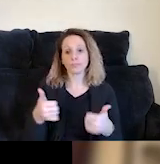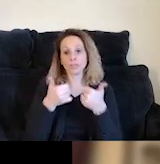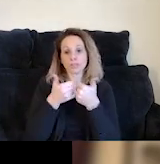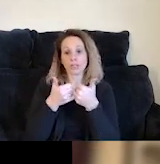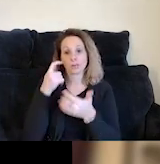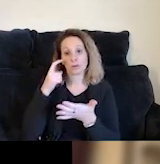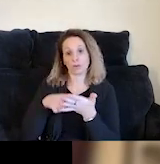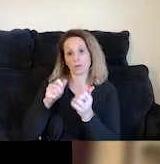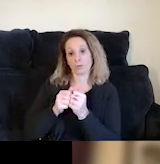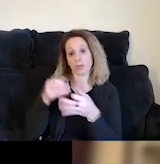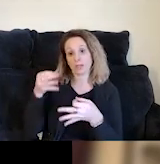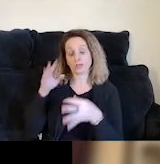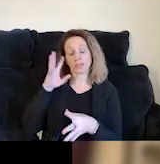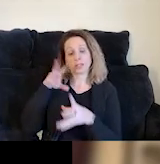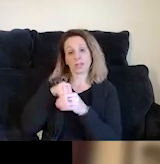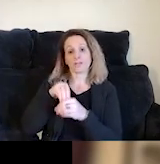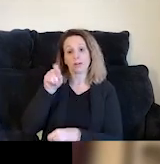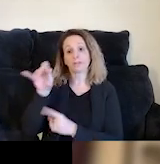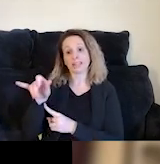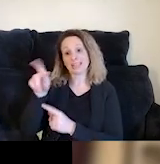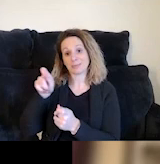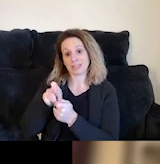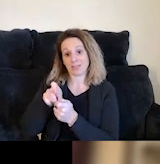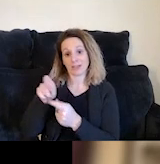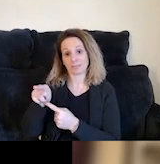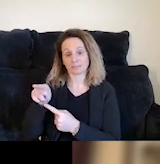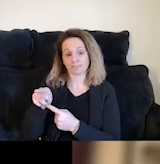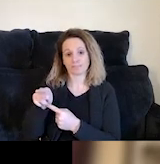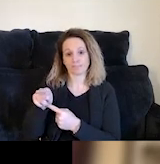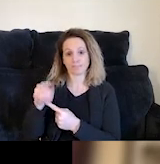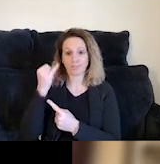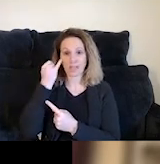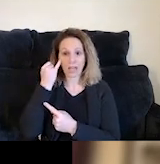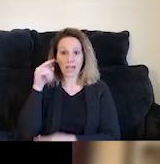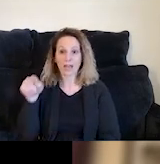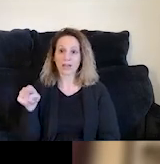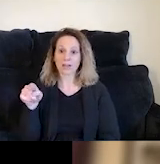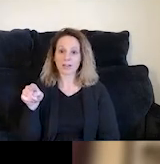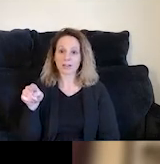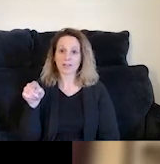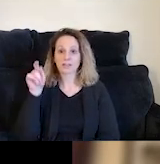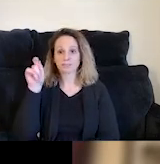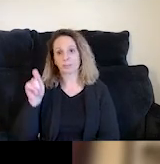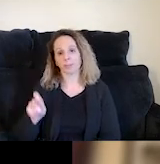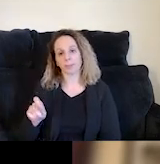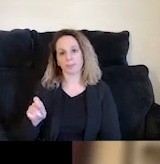with justice-involved TAY specifically, even before getting into this bulleted list, one of the key challenges again for those of you